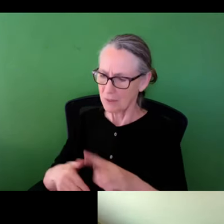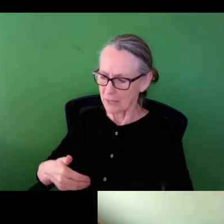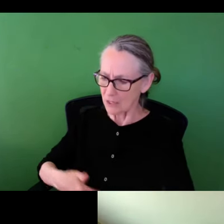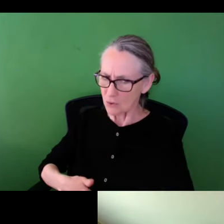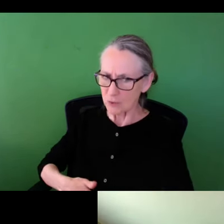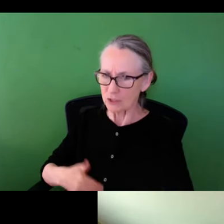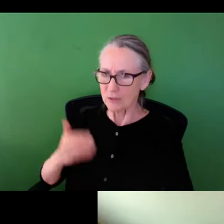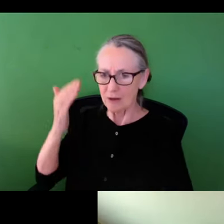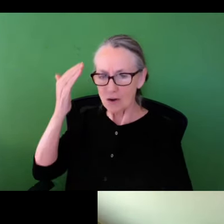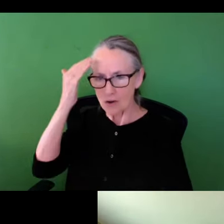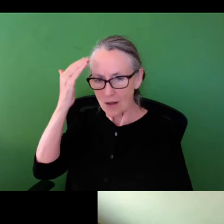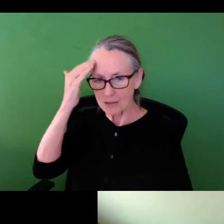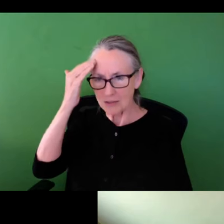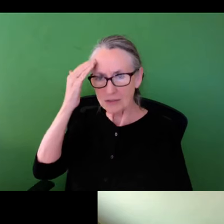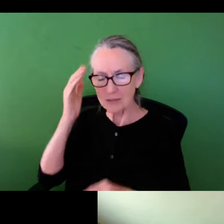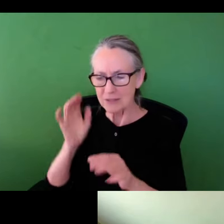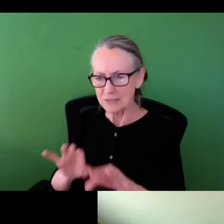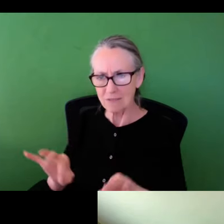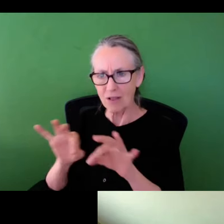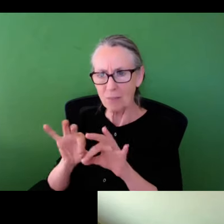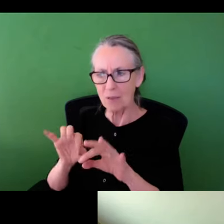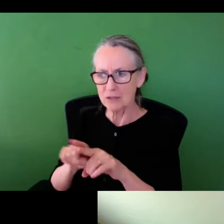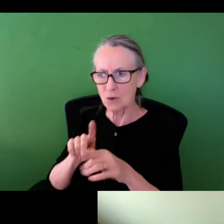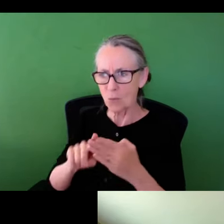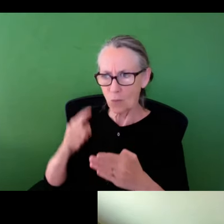not building, because communities have fundamental intuition and knowledge